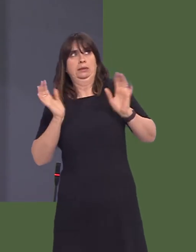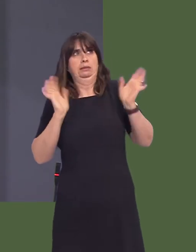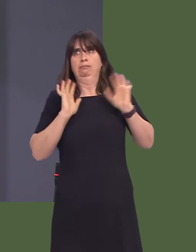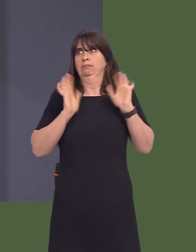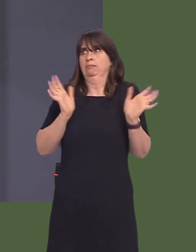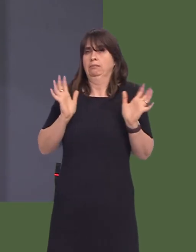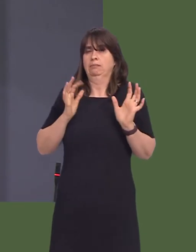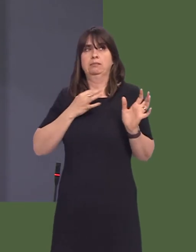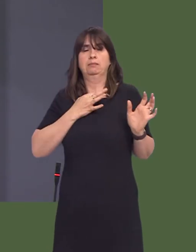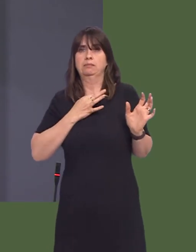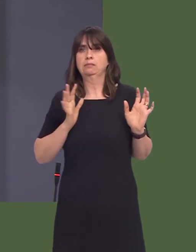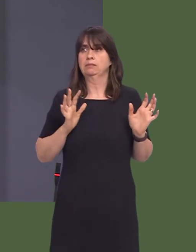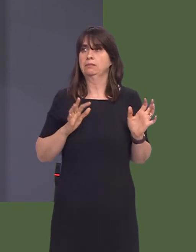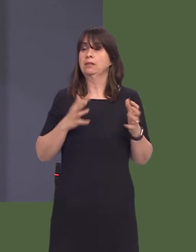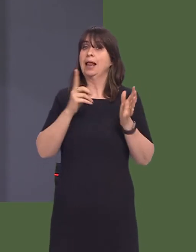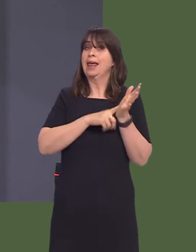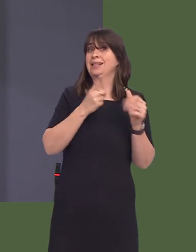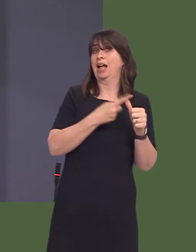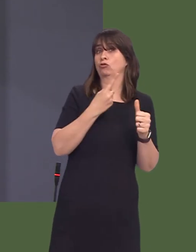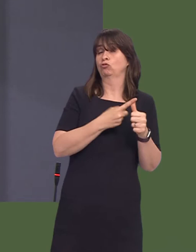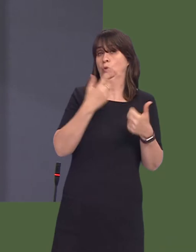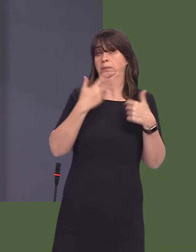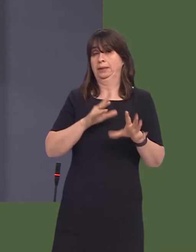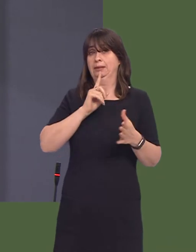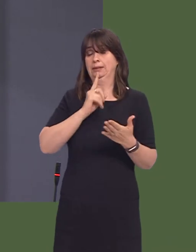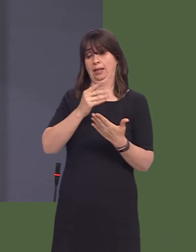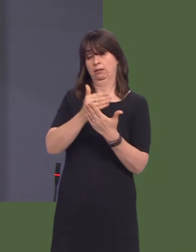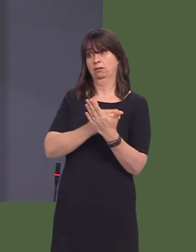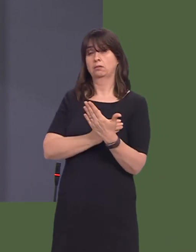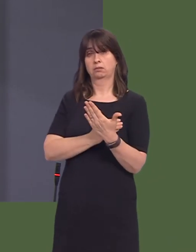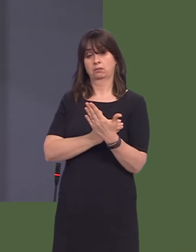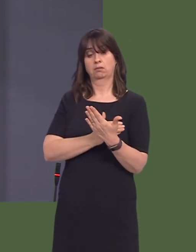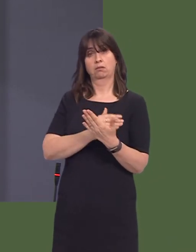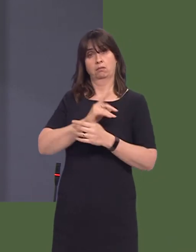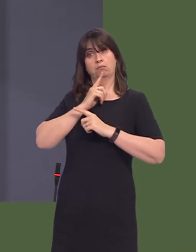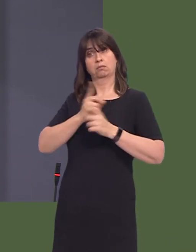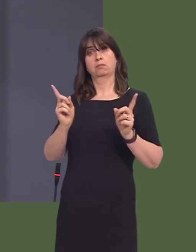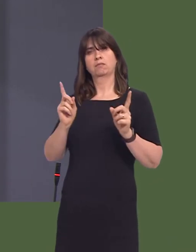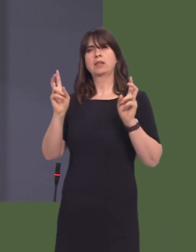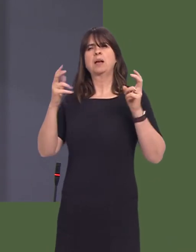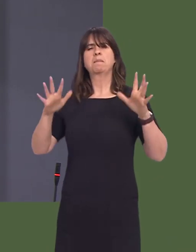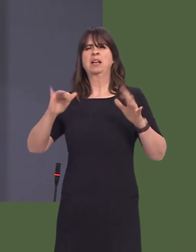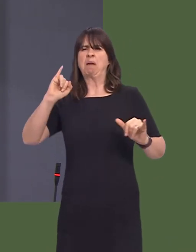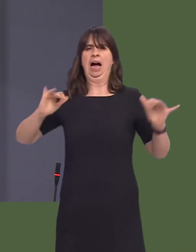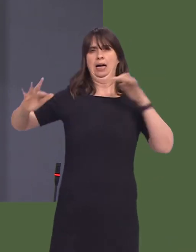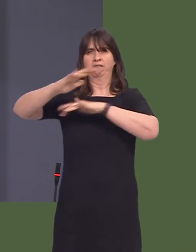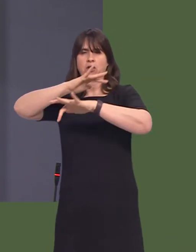I think very much former nowóLeighton Andrews notes in his commentary on the matter that there was 'a toxic atmosphere on the Fifth Floor and